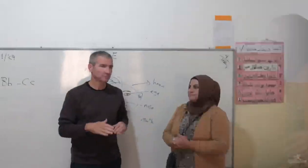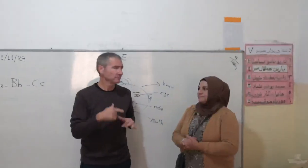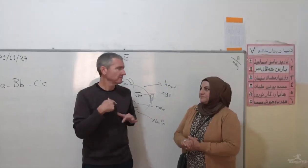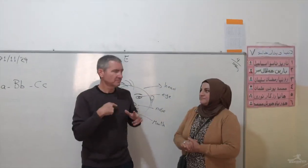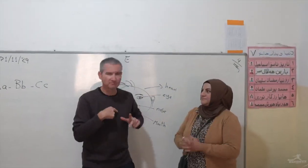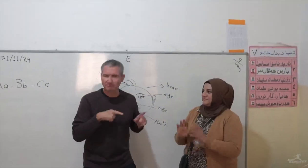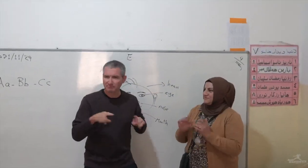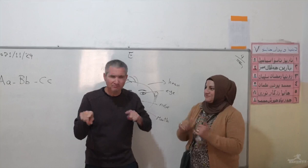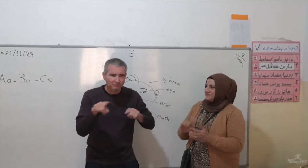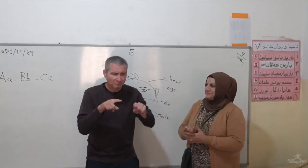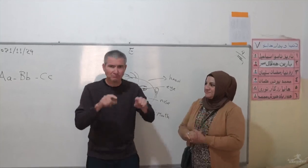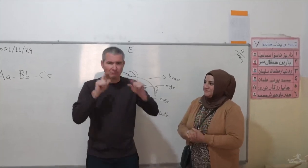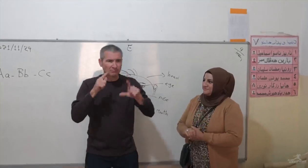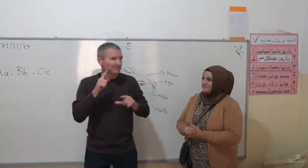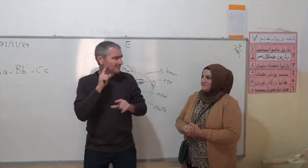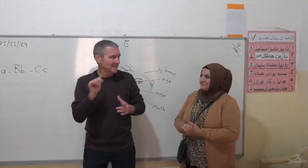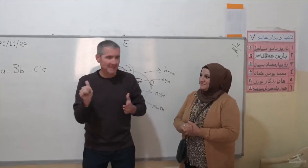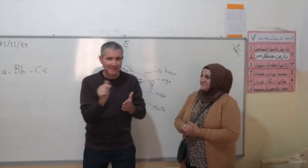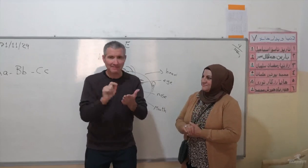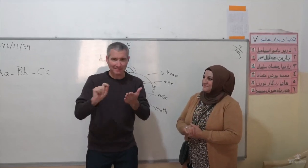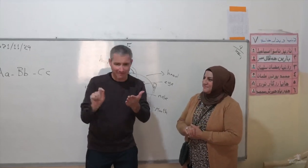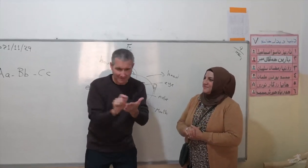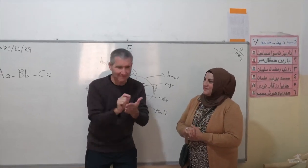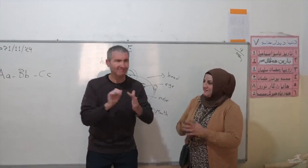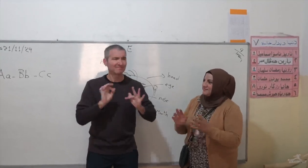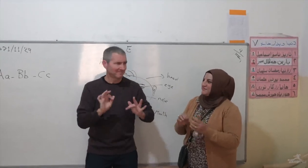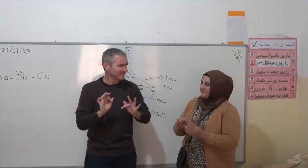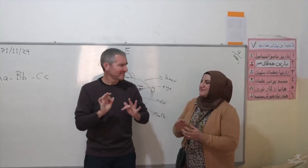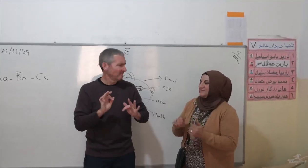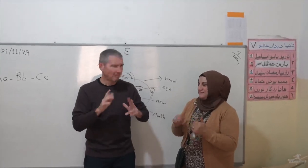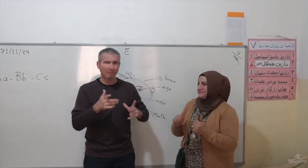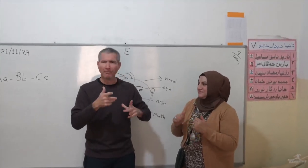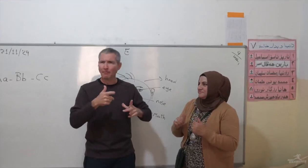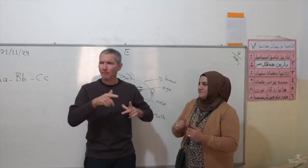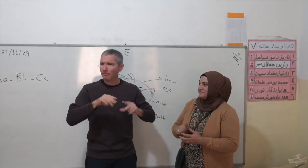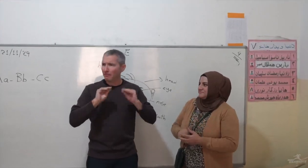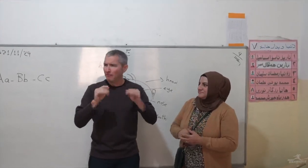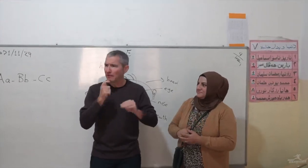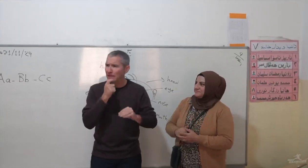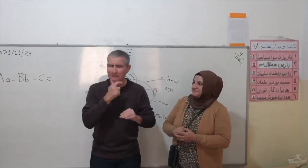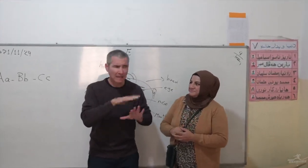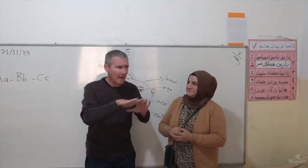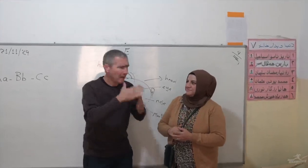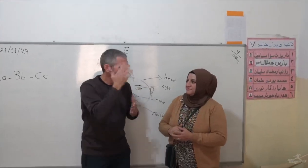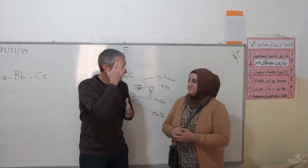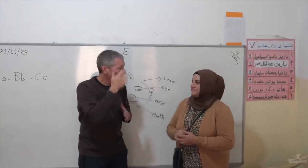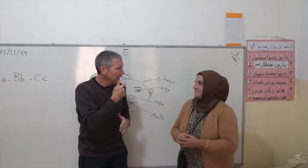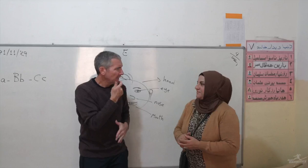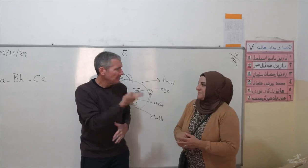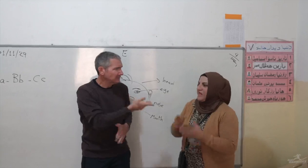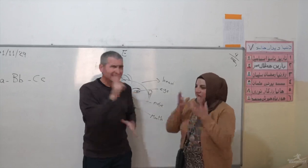I was watching you teaching them. I know that they're learning the Arabic language. I'm surprised that they're learning English. How did you learn English?